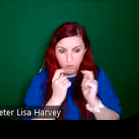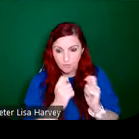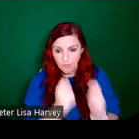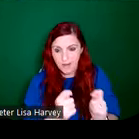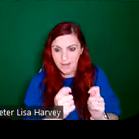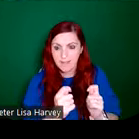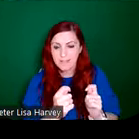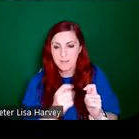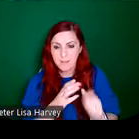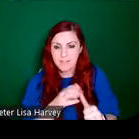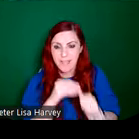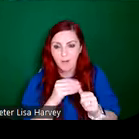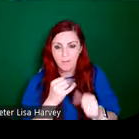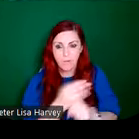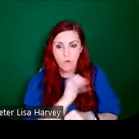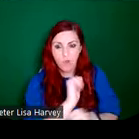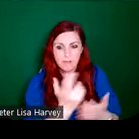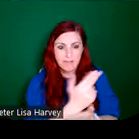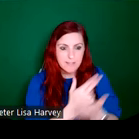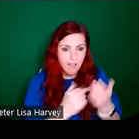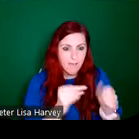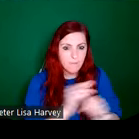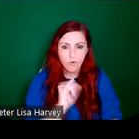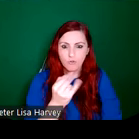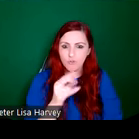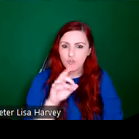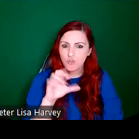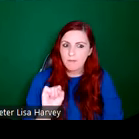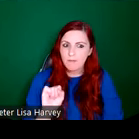particularly in her design for Jugs which we have on loan in the exhibition